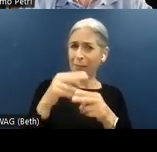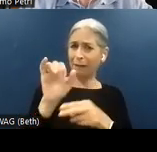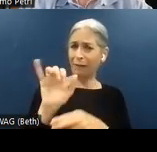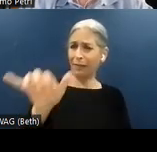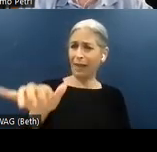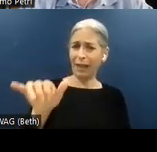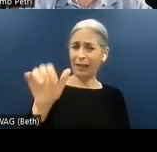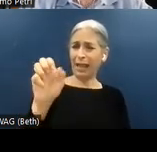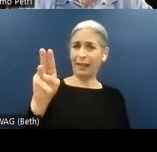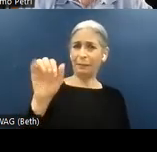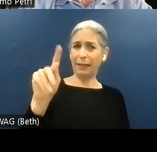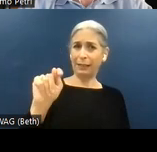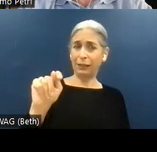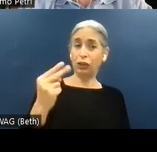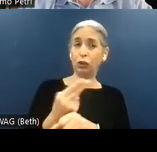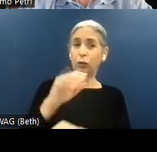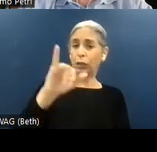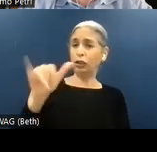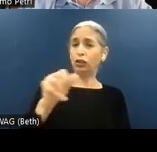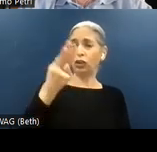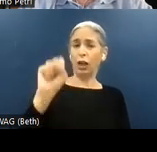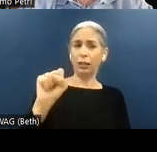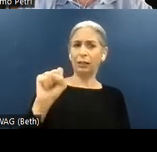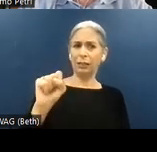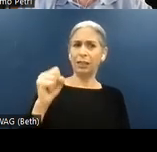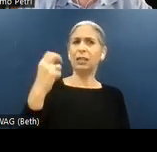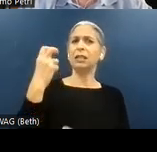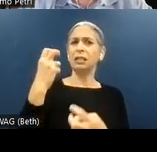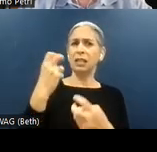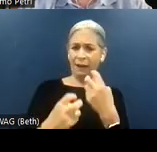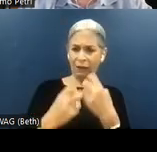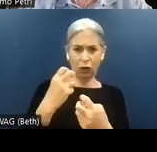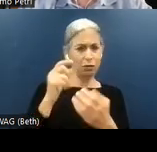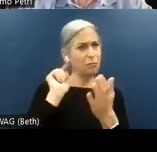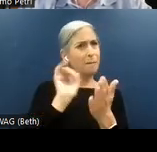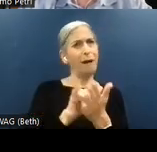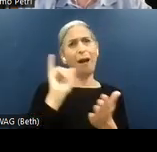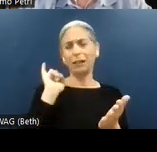When using JAWS, it becomes difficult or even impossible to understand the purpose of the